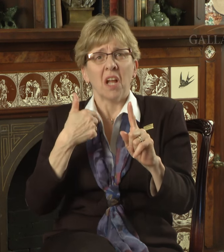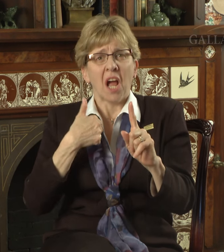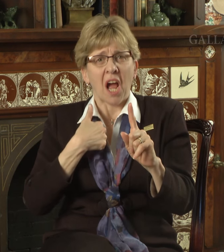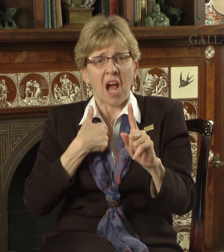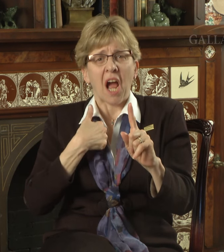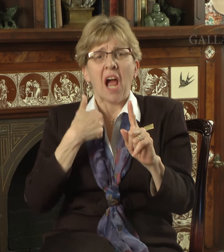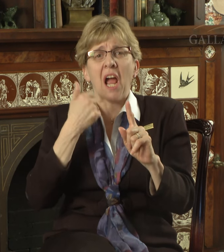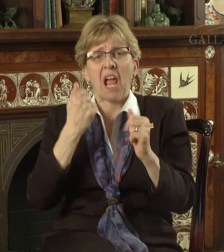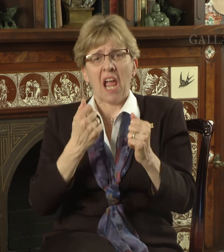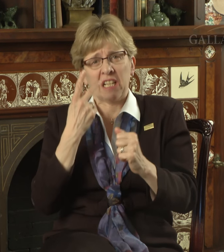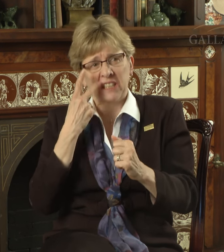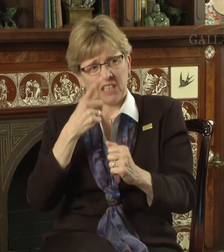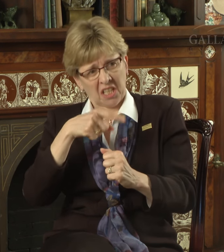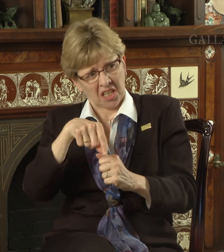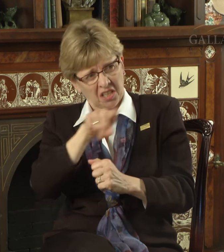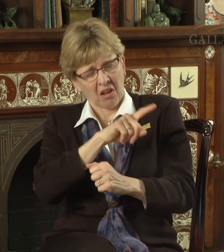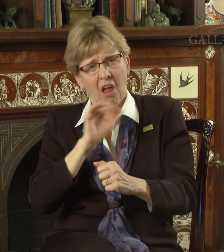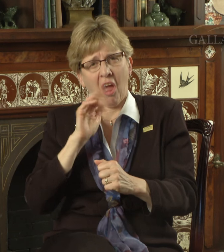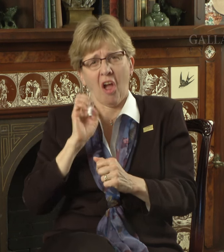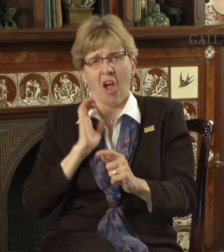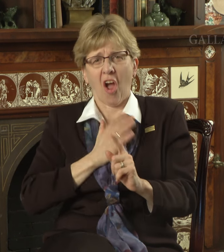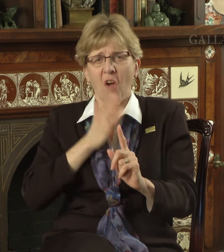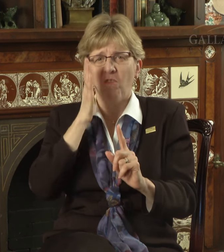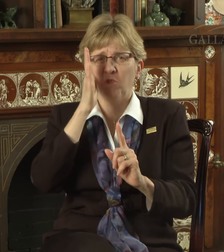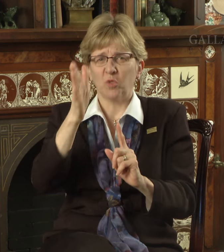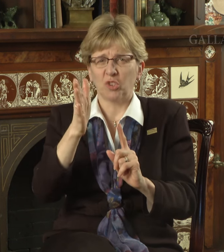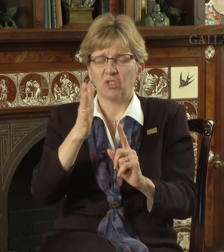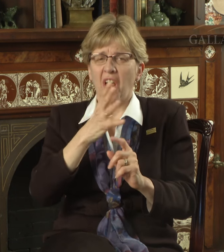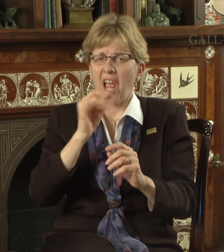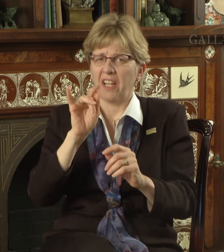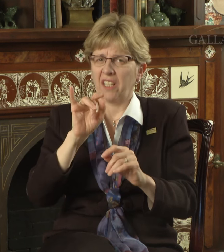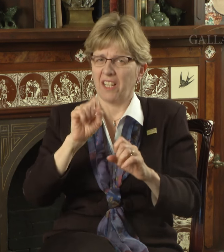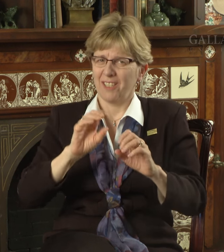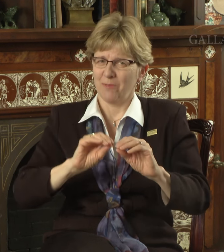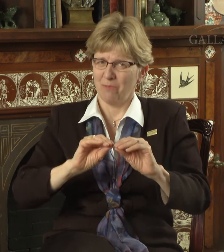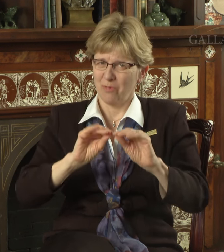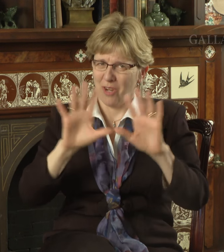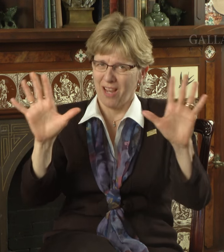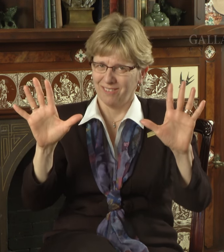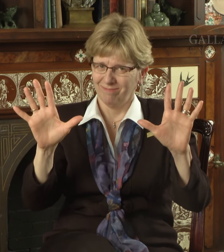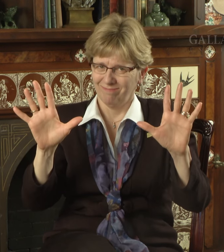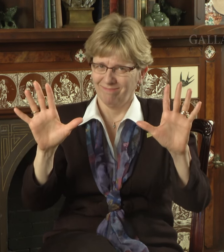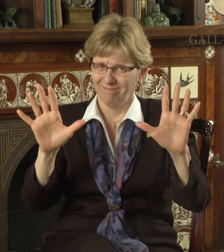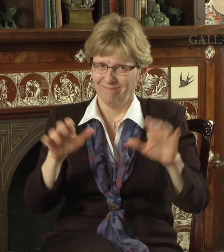They are our future...and the future is bright!